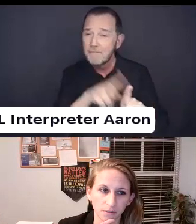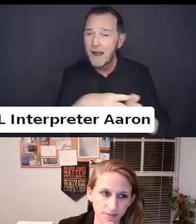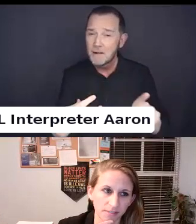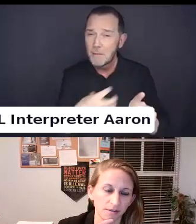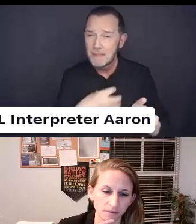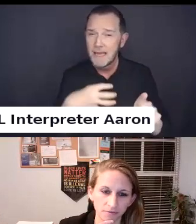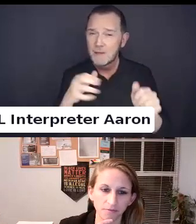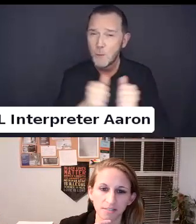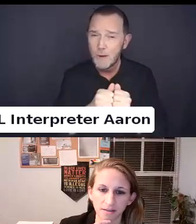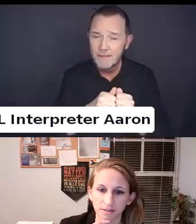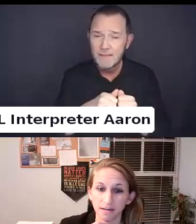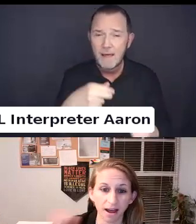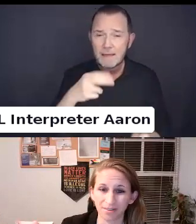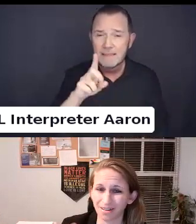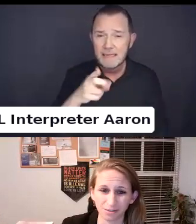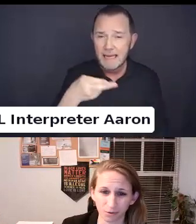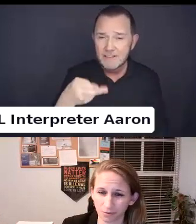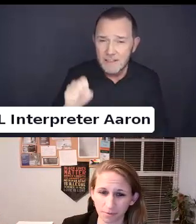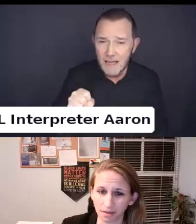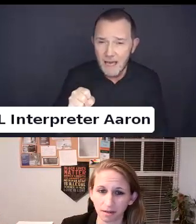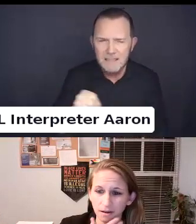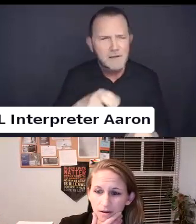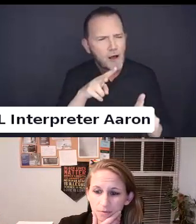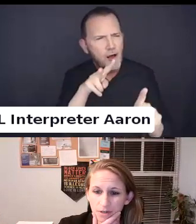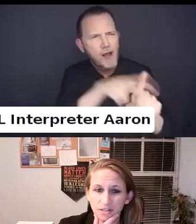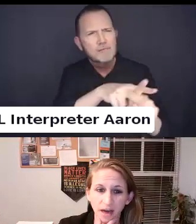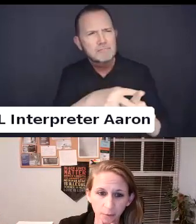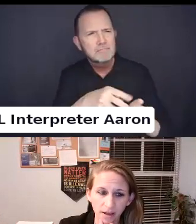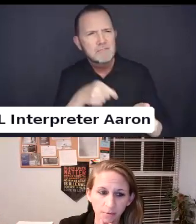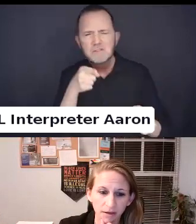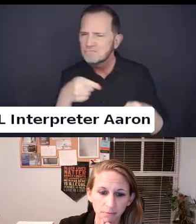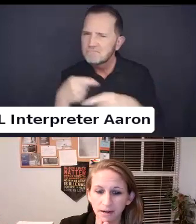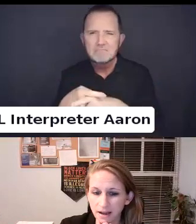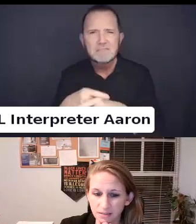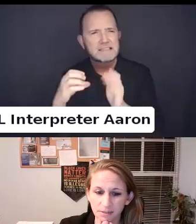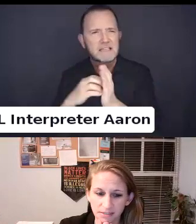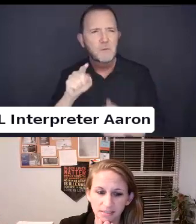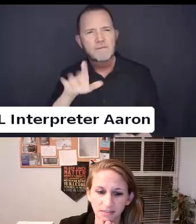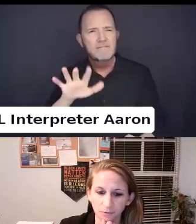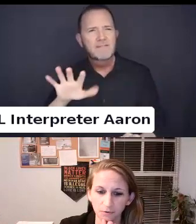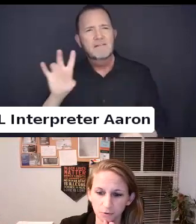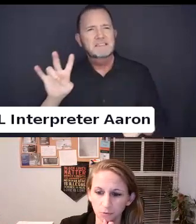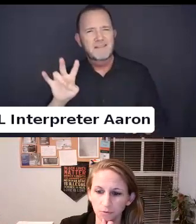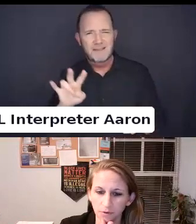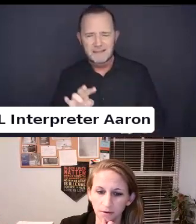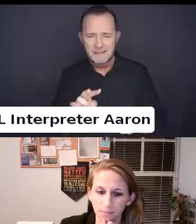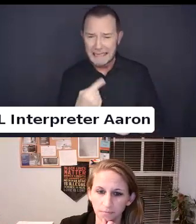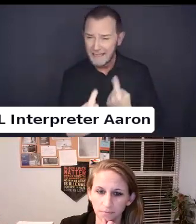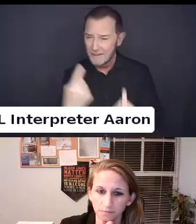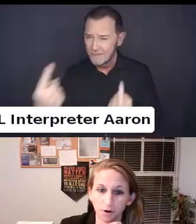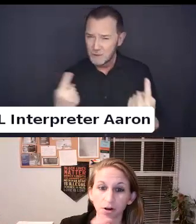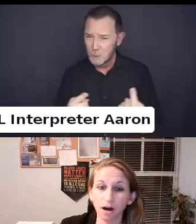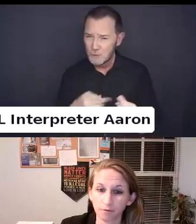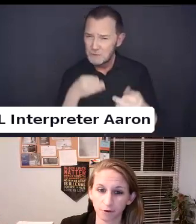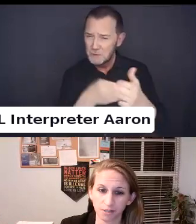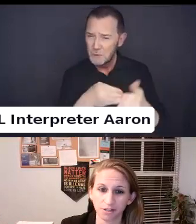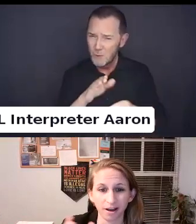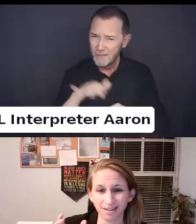Having any sort of remedy reach a successful tooling coverage.